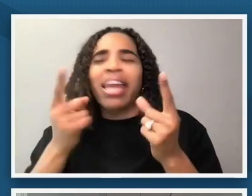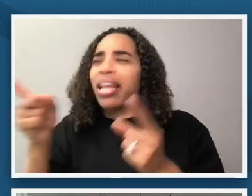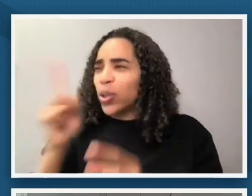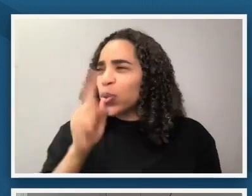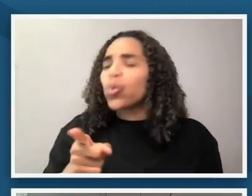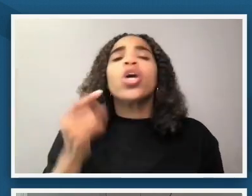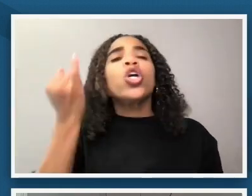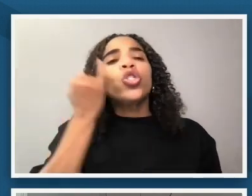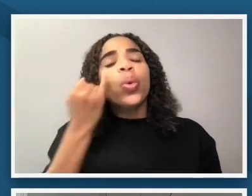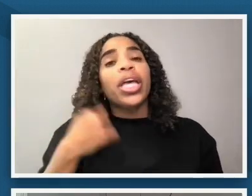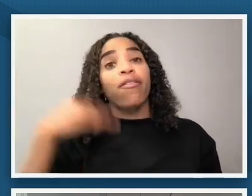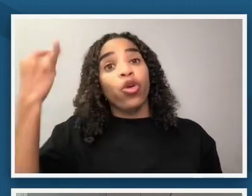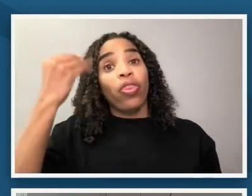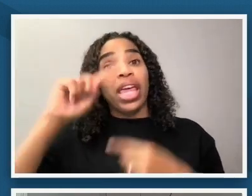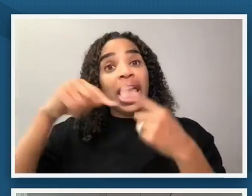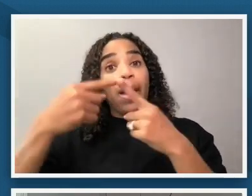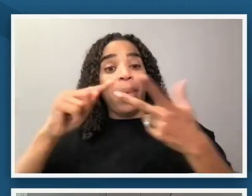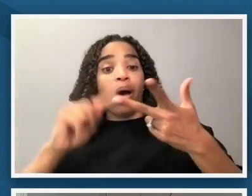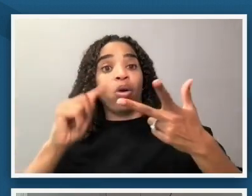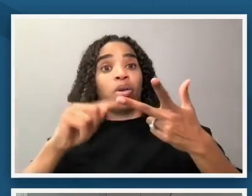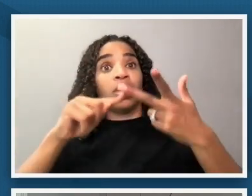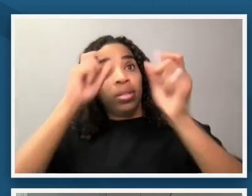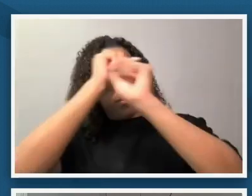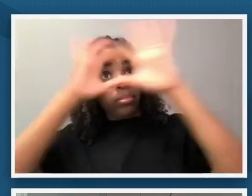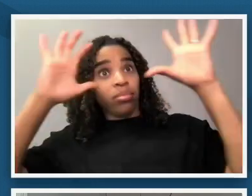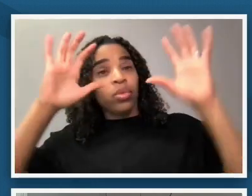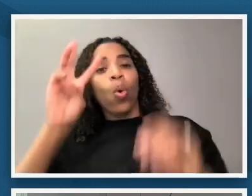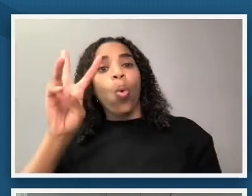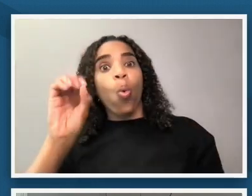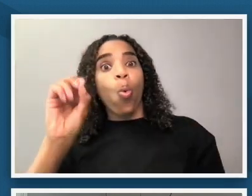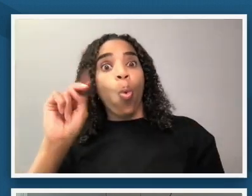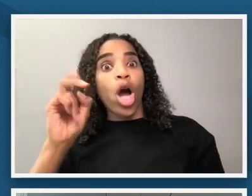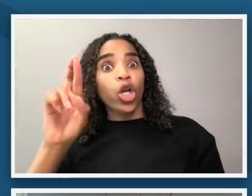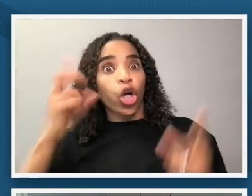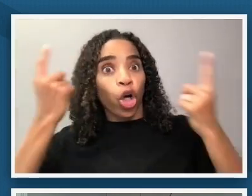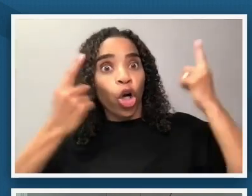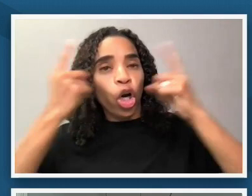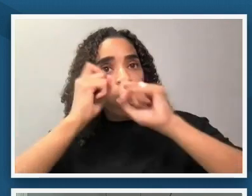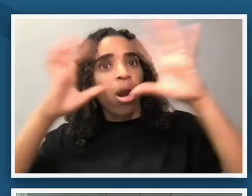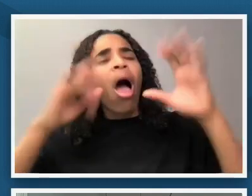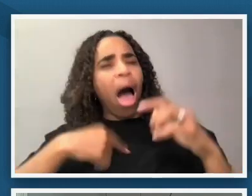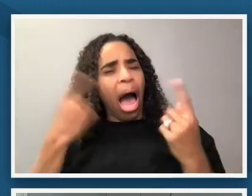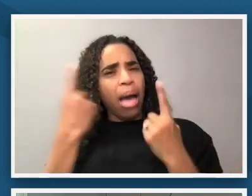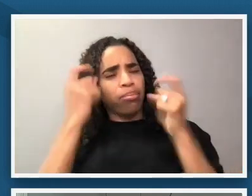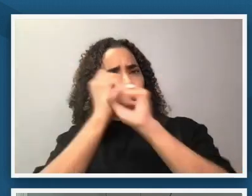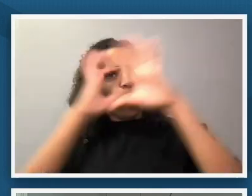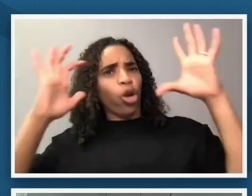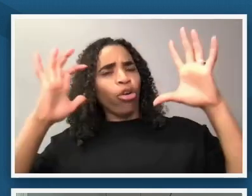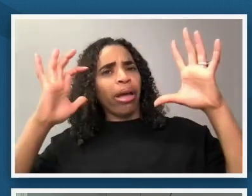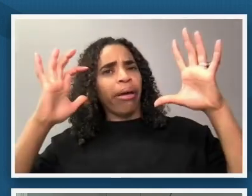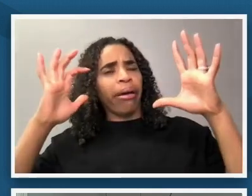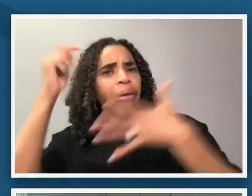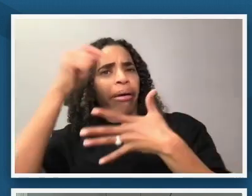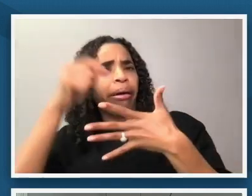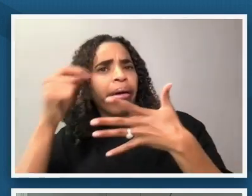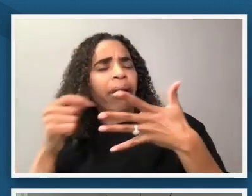or summative assessment for teachers i i wonder a lot of things and i think a